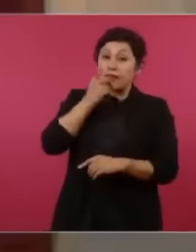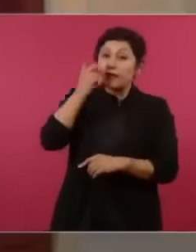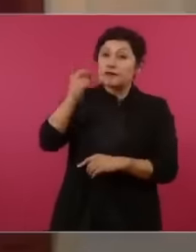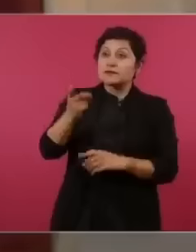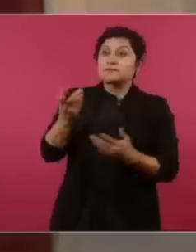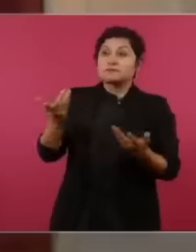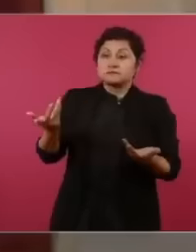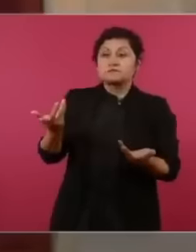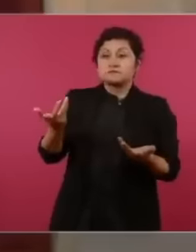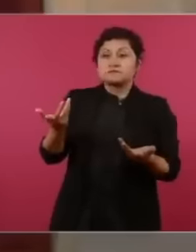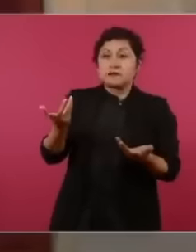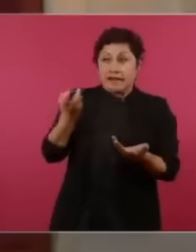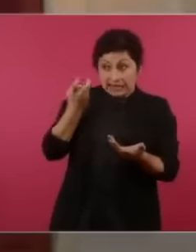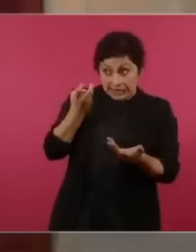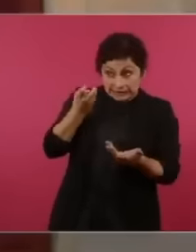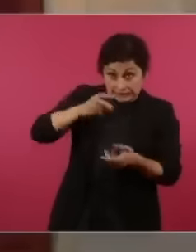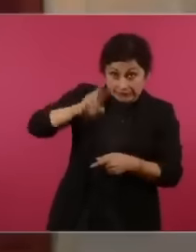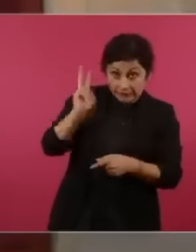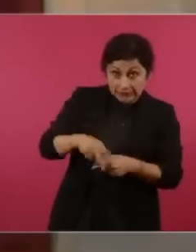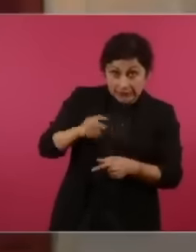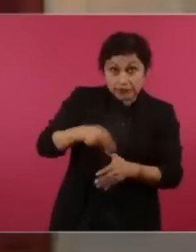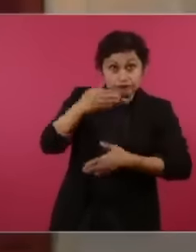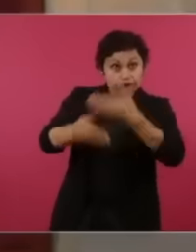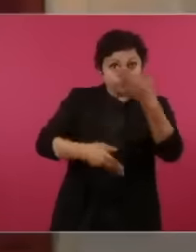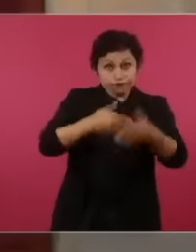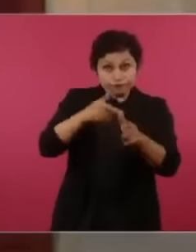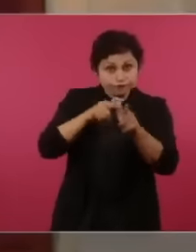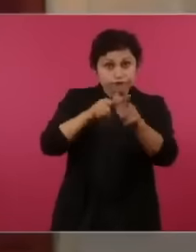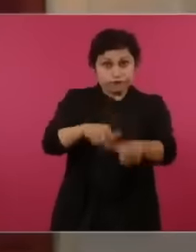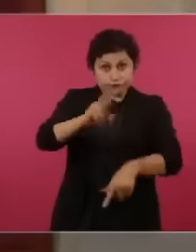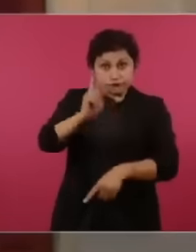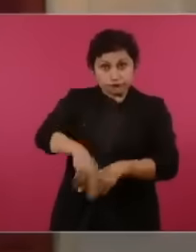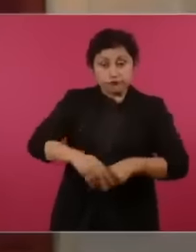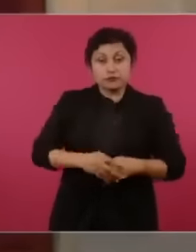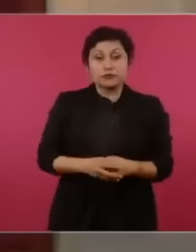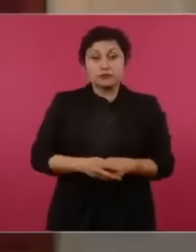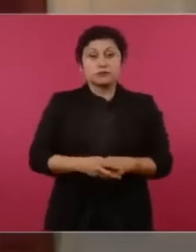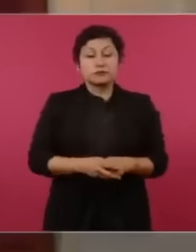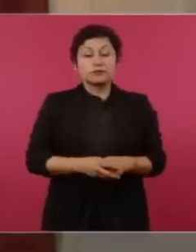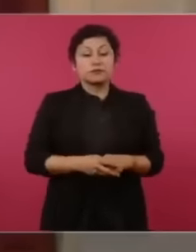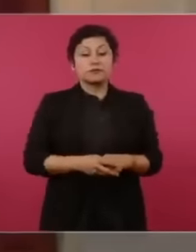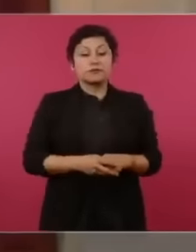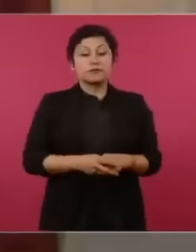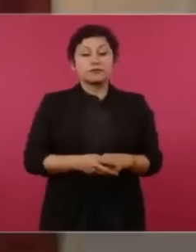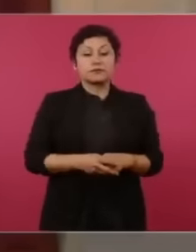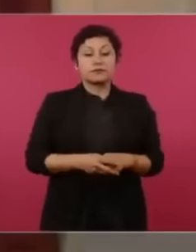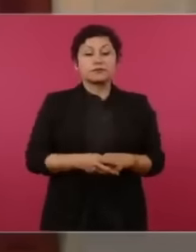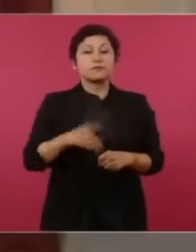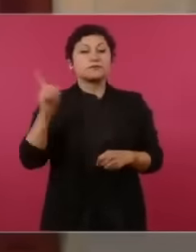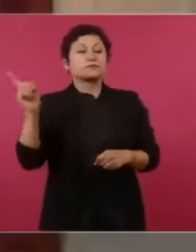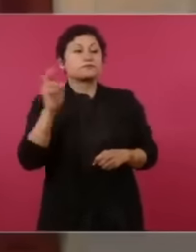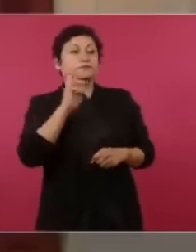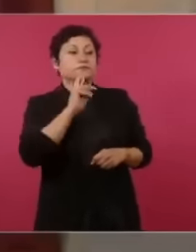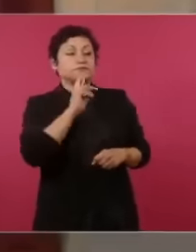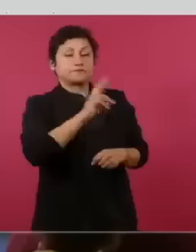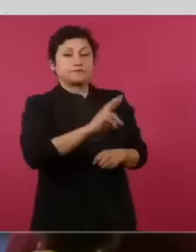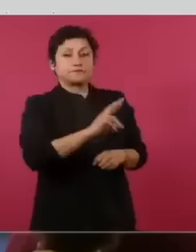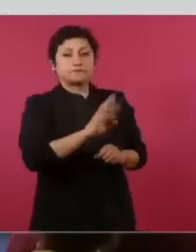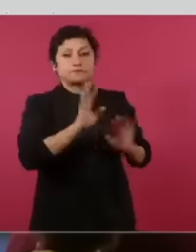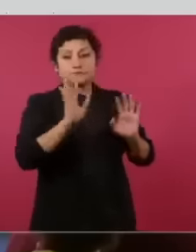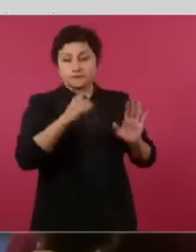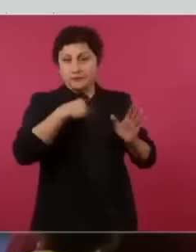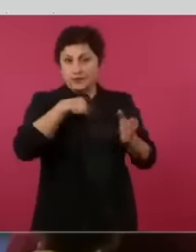forward, right, and and I think there will be, he says. Roberto Hernández a window at the end